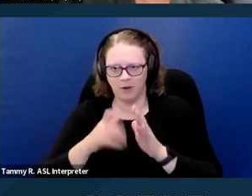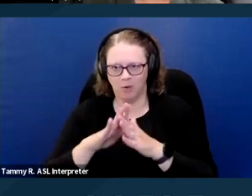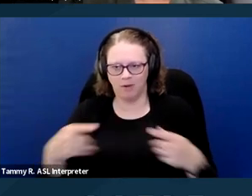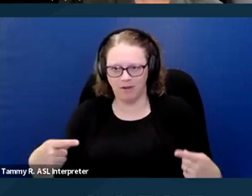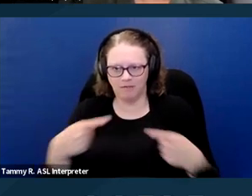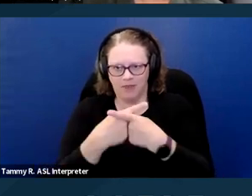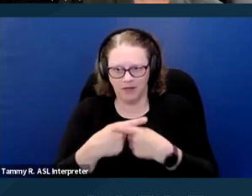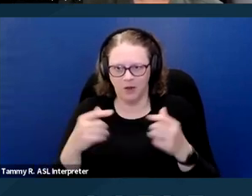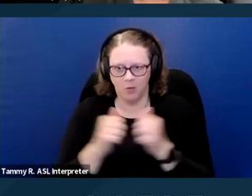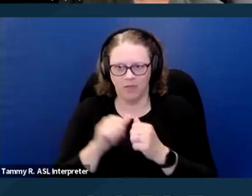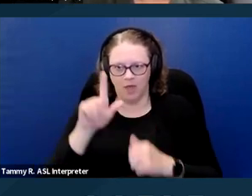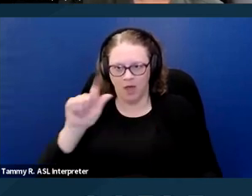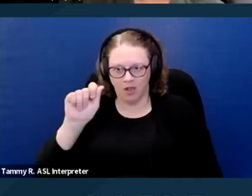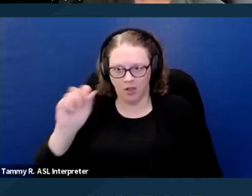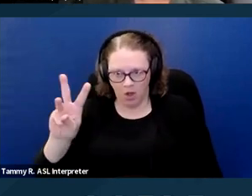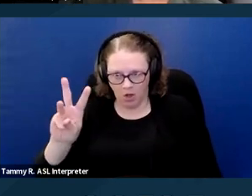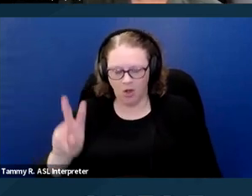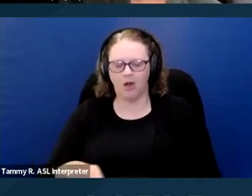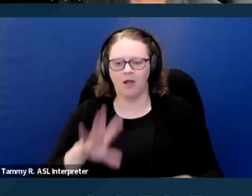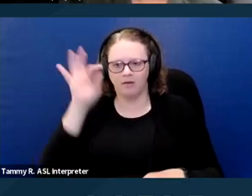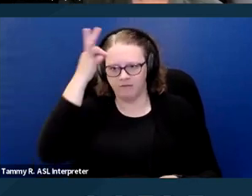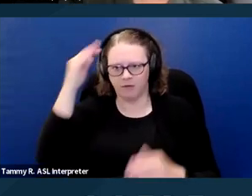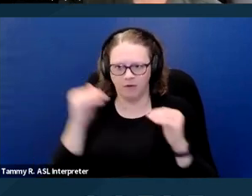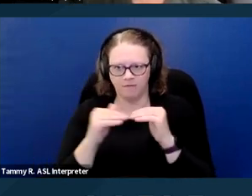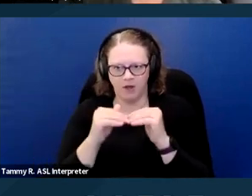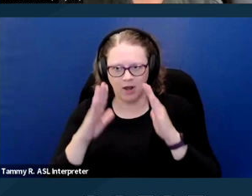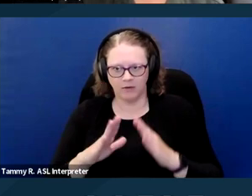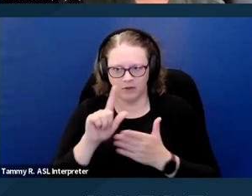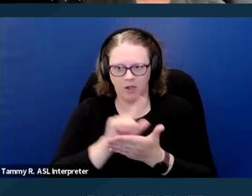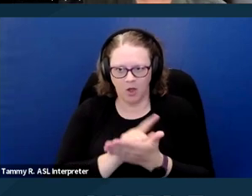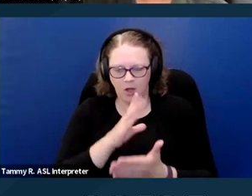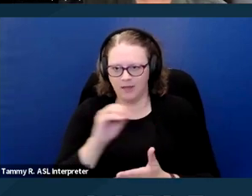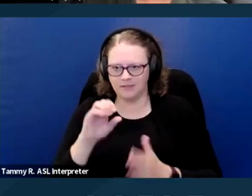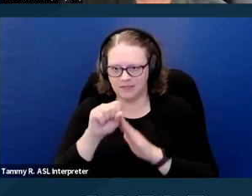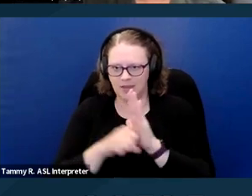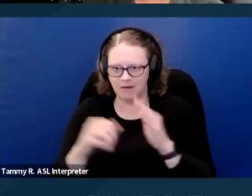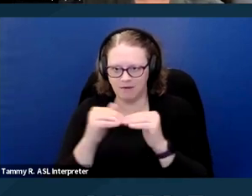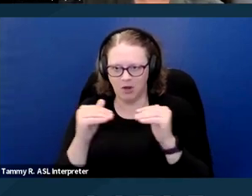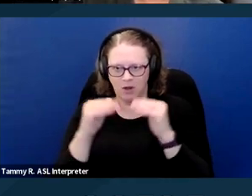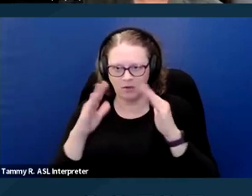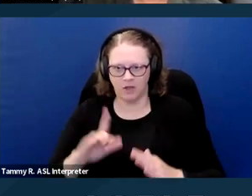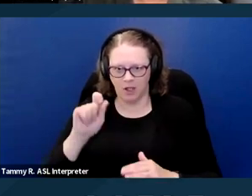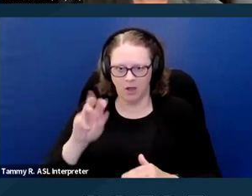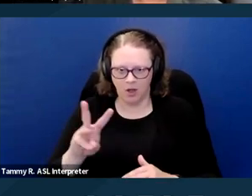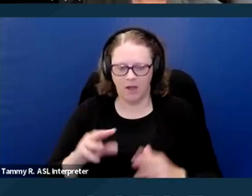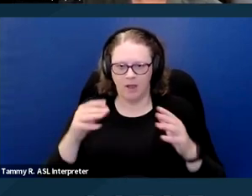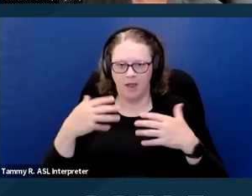with law, the Federal Fair Housing Law and the State Fair Housing Law, healthcare providers have been more reluctant